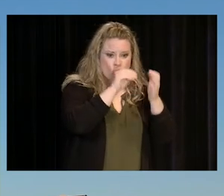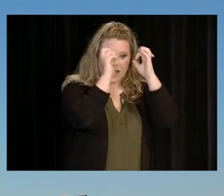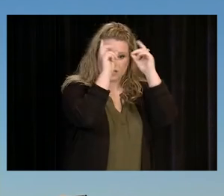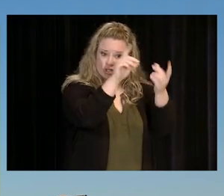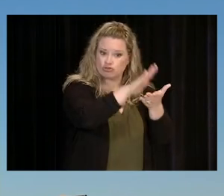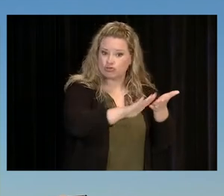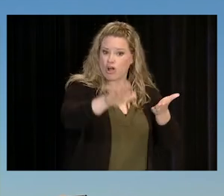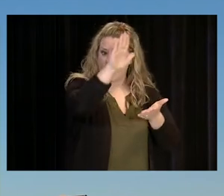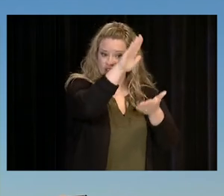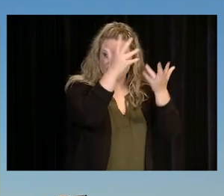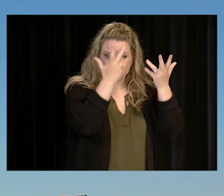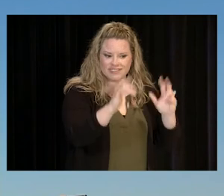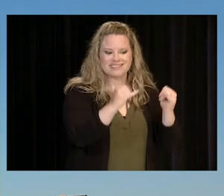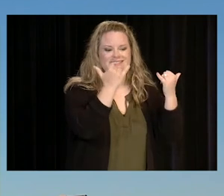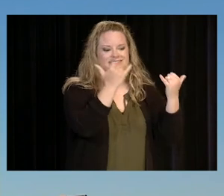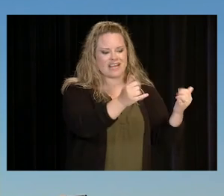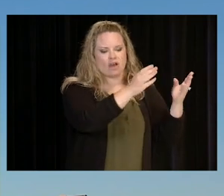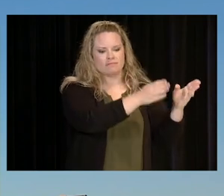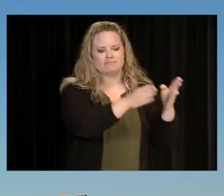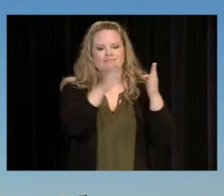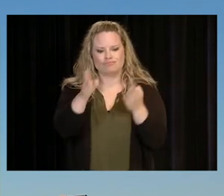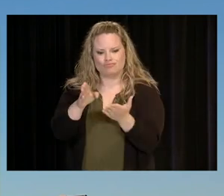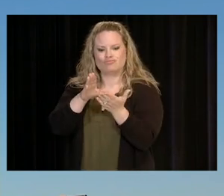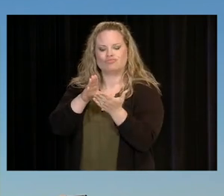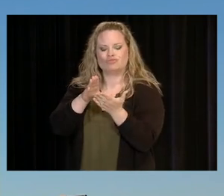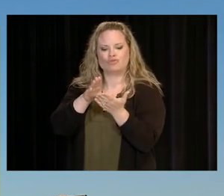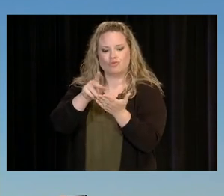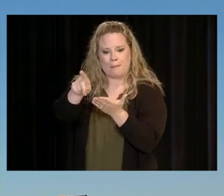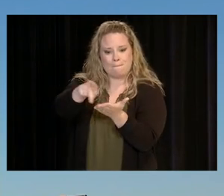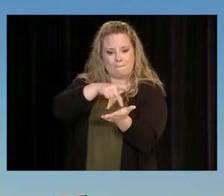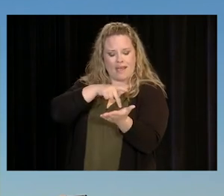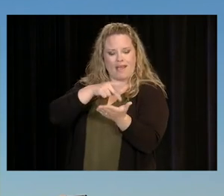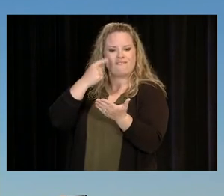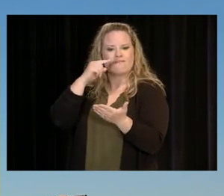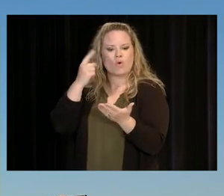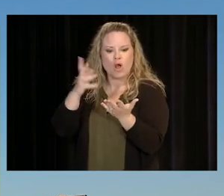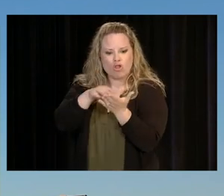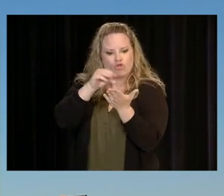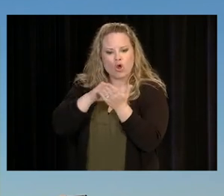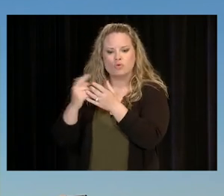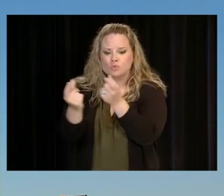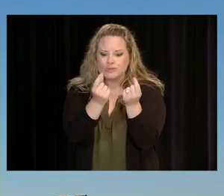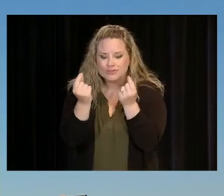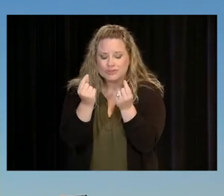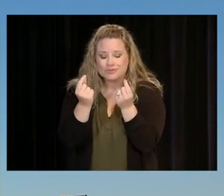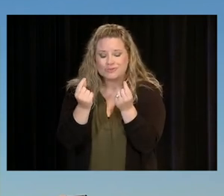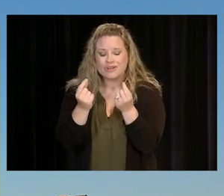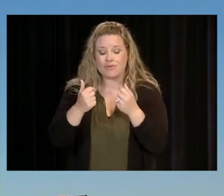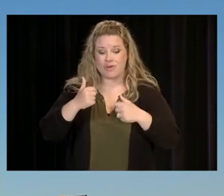YOU'LL GET PAID TO LEARN. YOU KNOW WHAT, AFTER I GRADUATED FROM COLLEGE I WENT